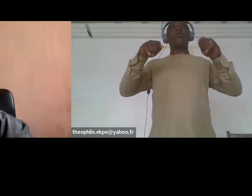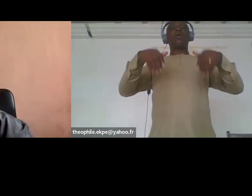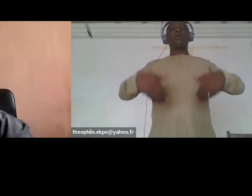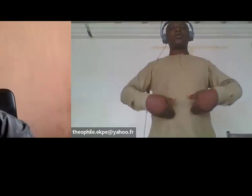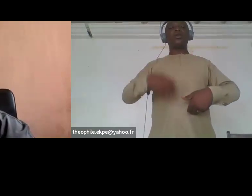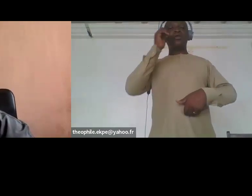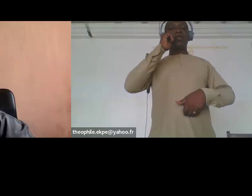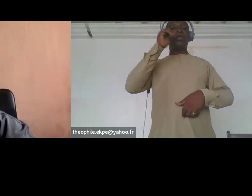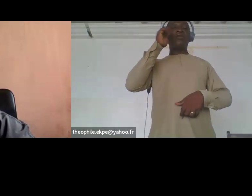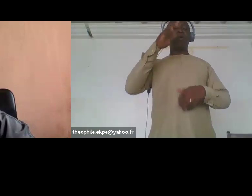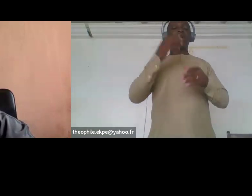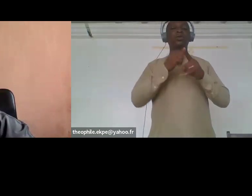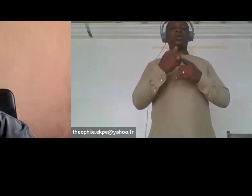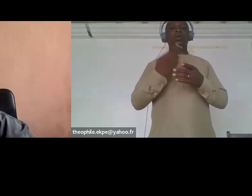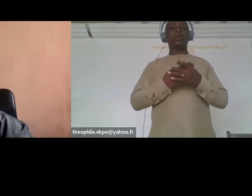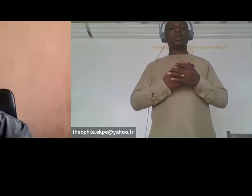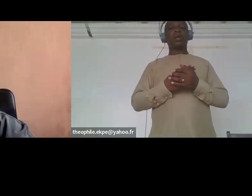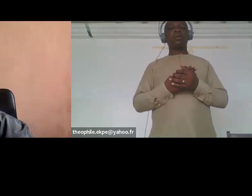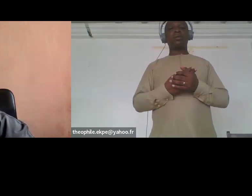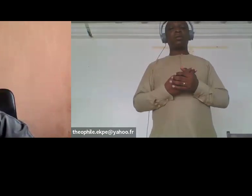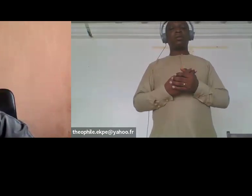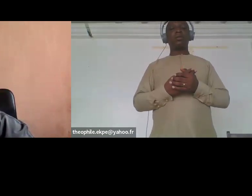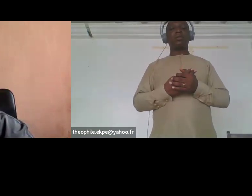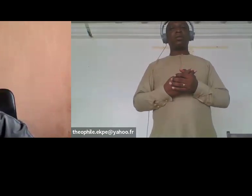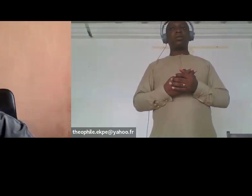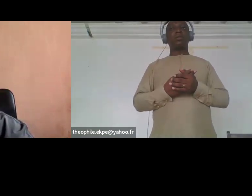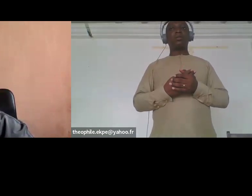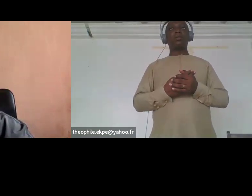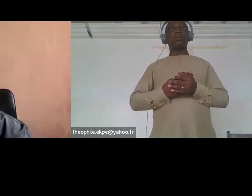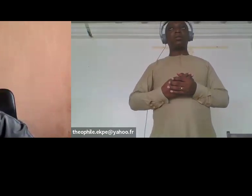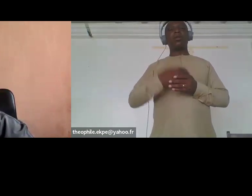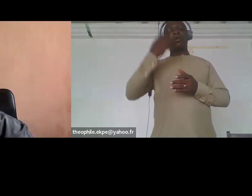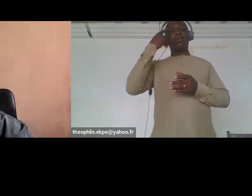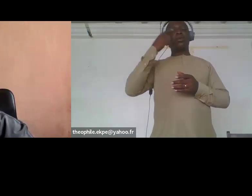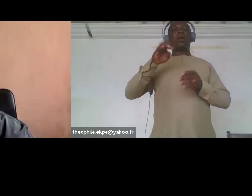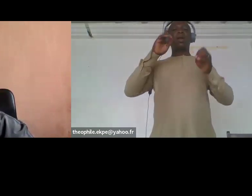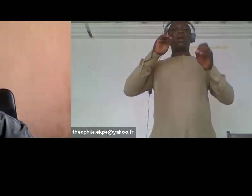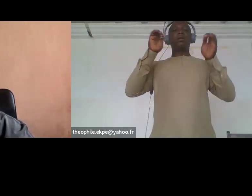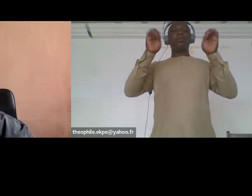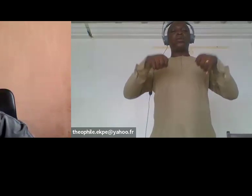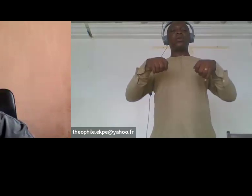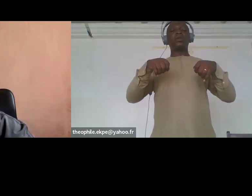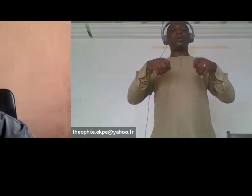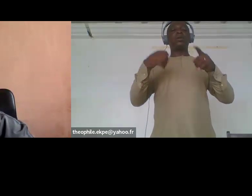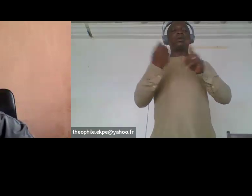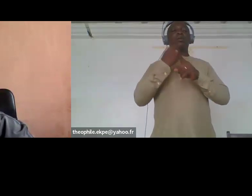to um advocate and access equ opportunities rights and even resources